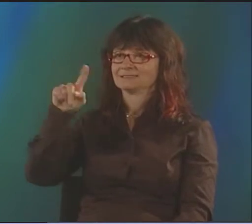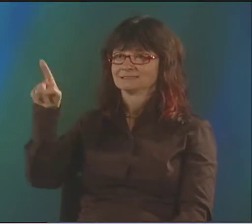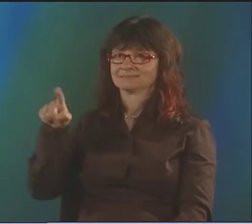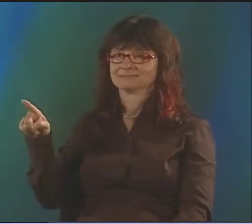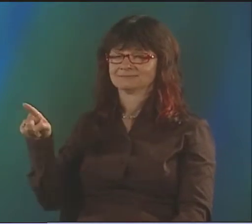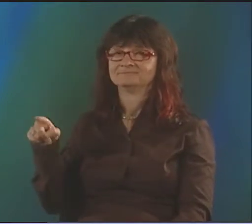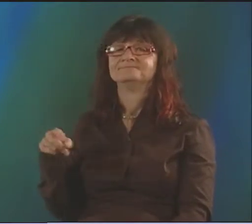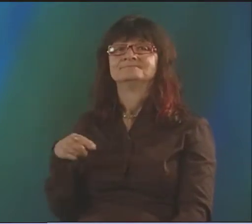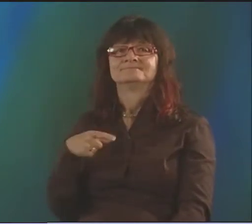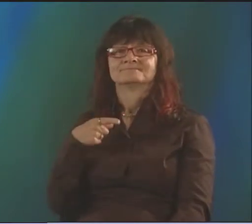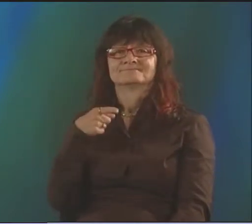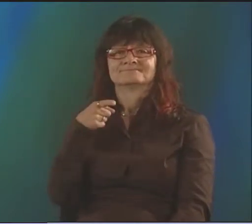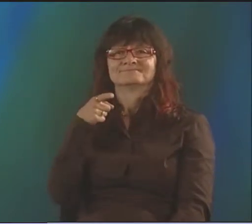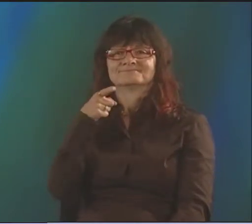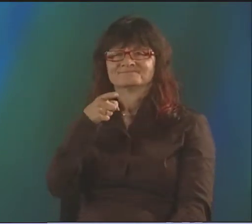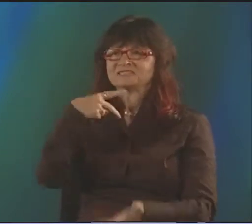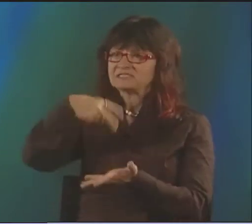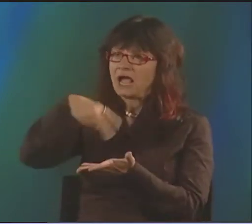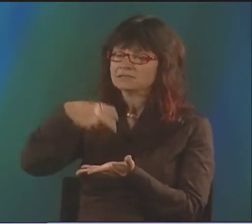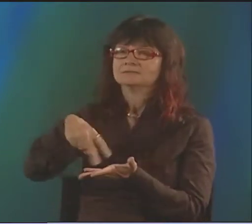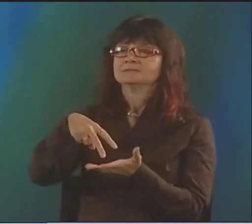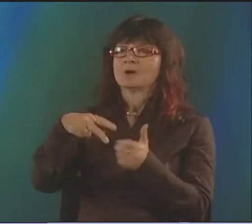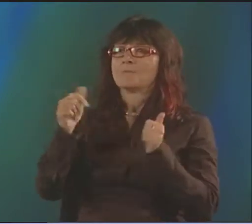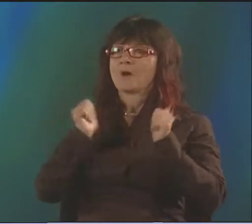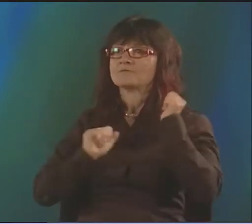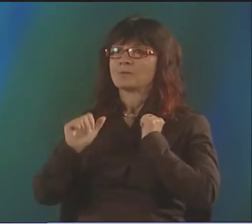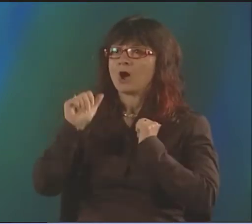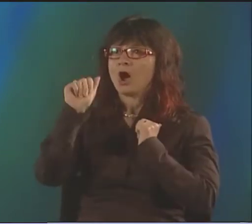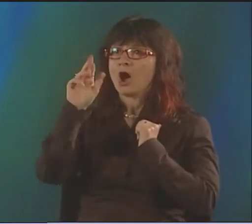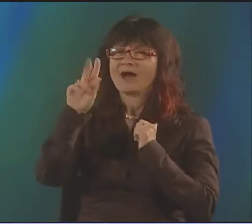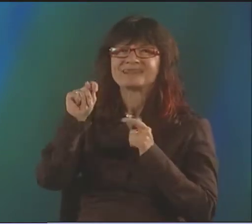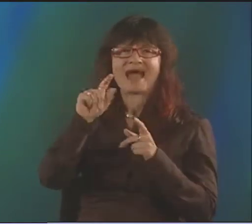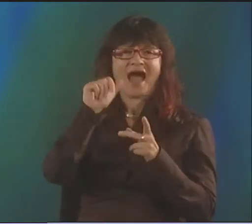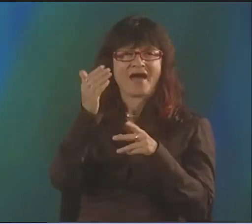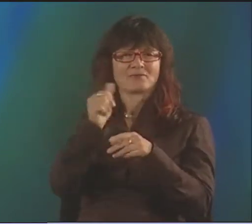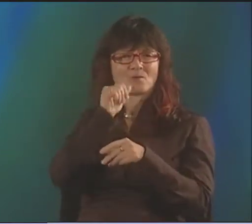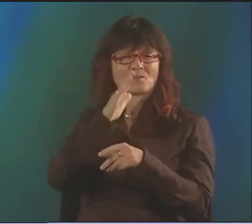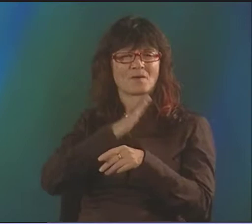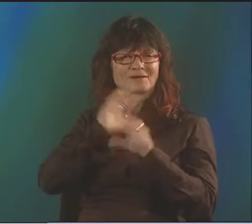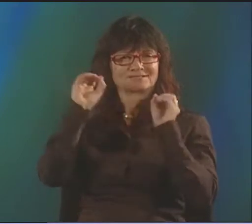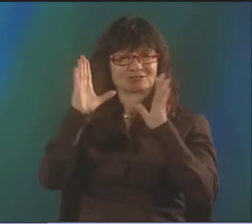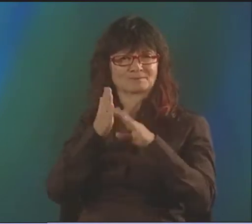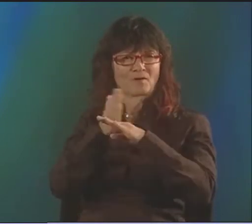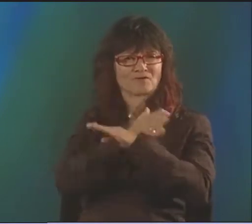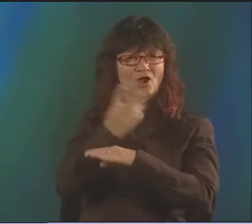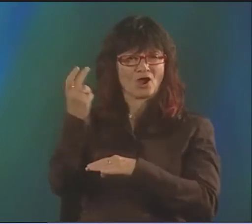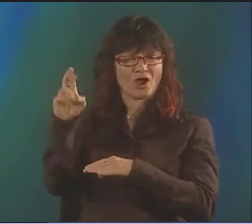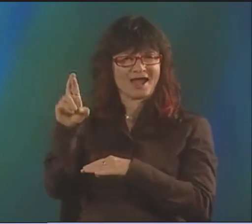THAT IT WAS AN ART FORM, THAT POETRY COULD BE. THEN I MET STEFA WHO WAS THE DANCE TEACHER, STEFA Z.